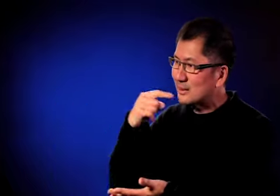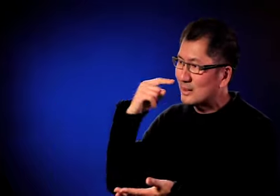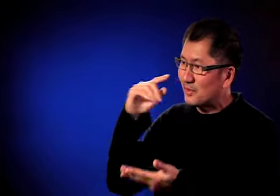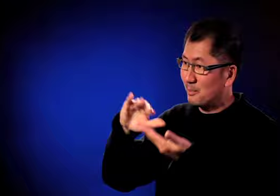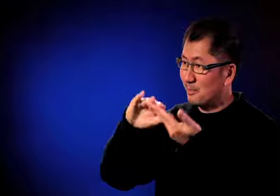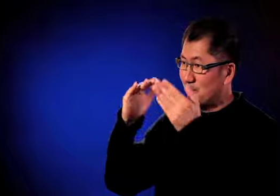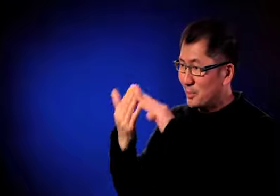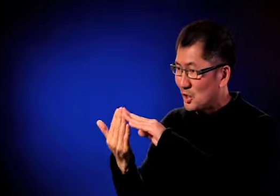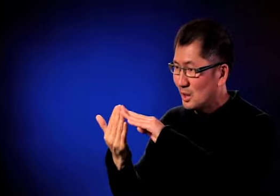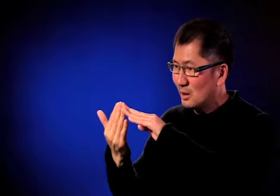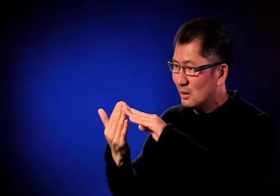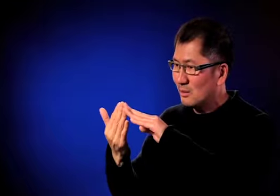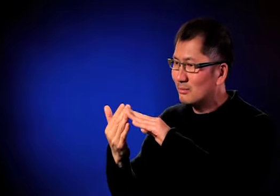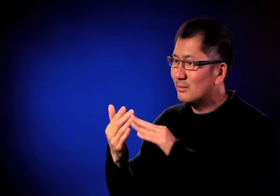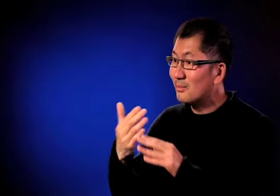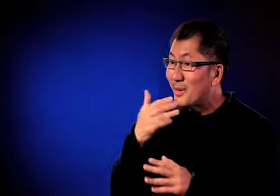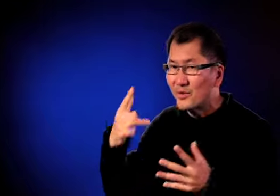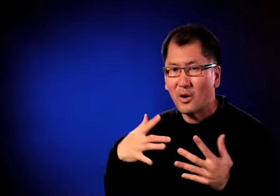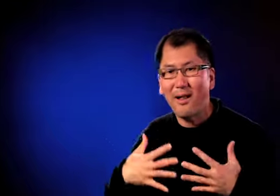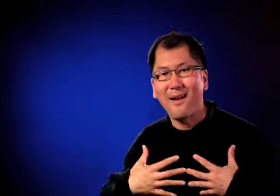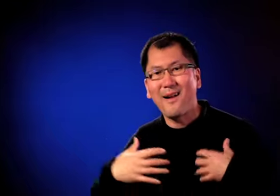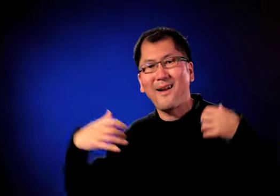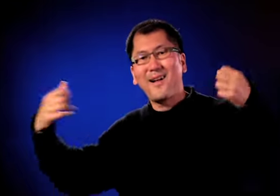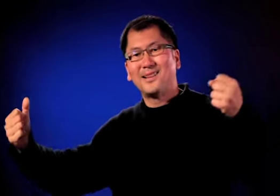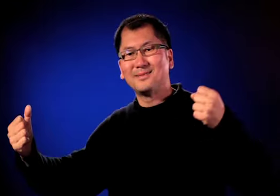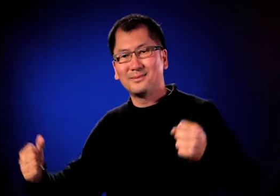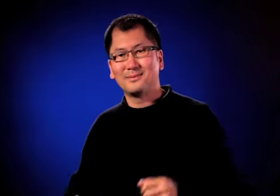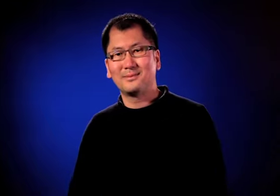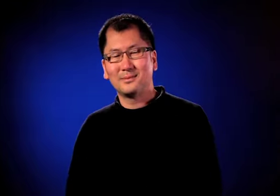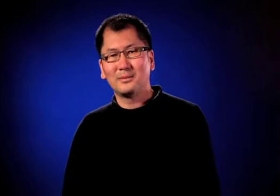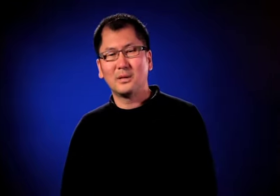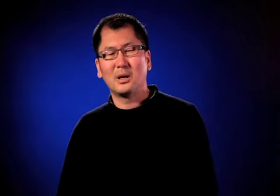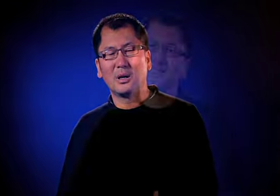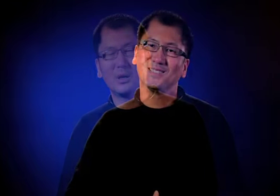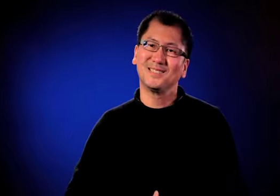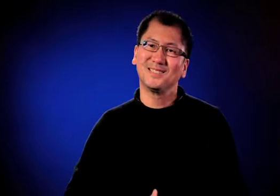we built a better bridge for the deaf community and patients in the future.